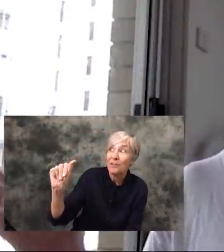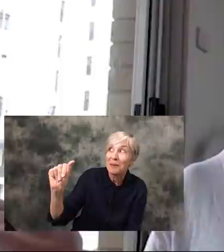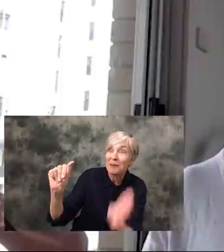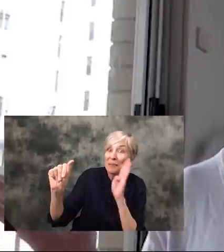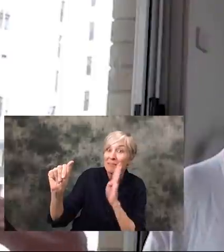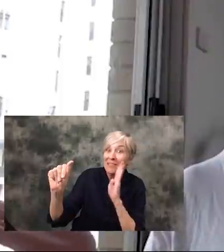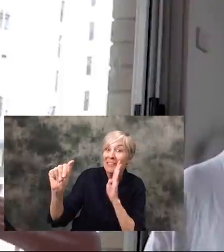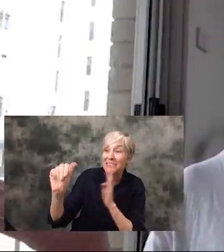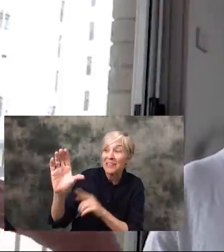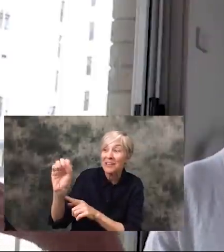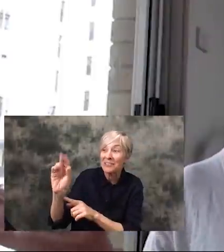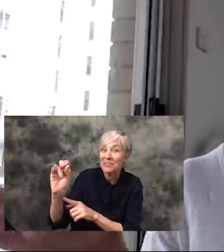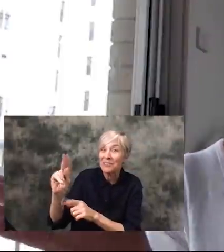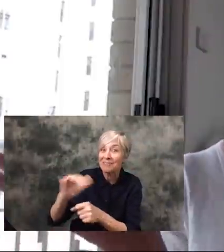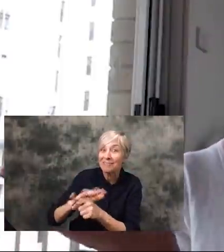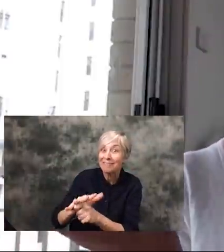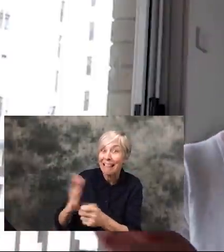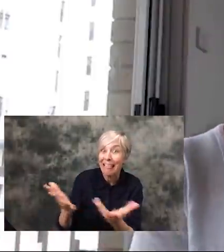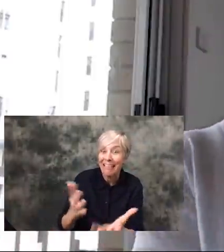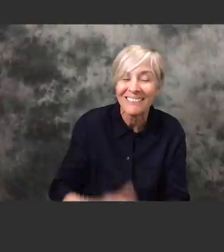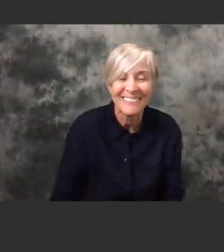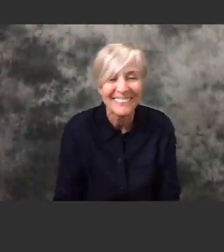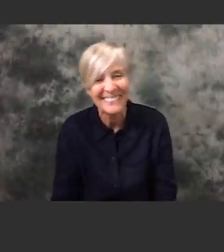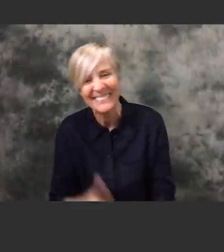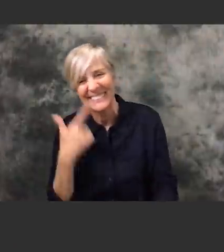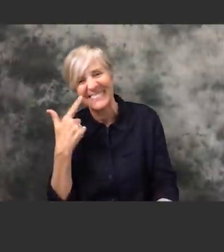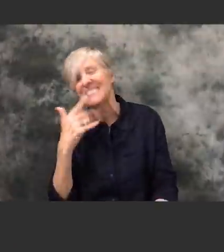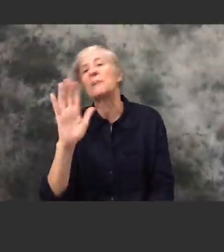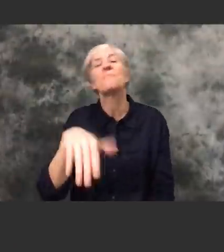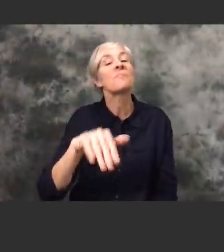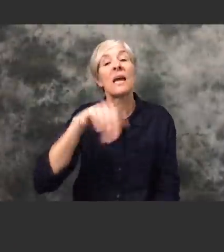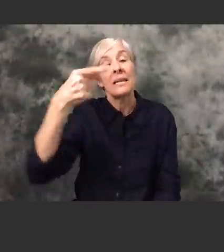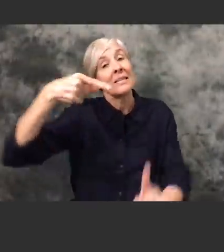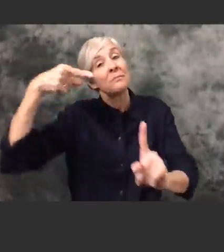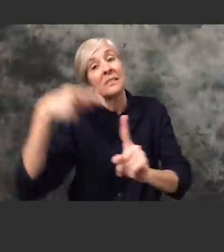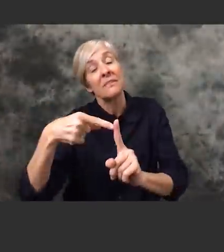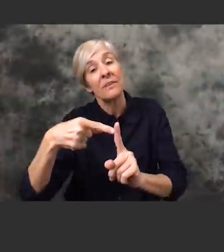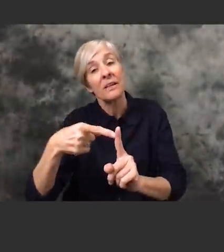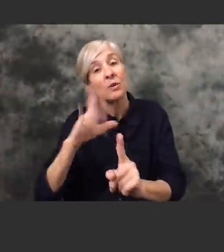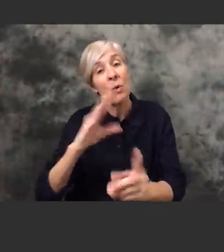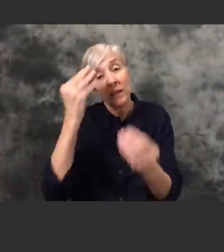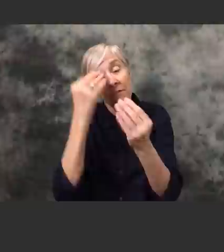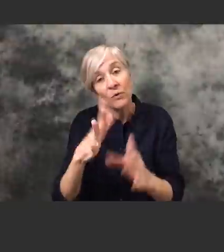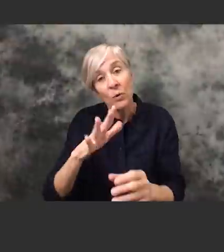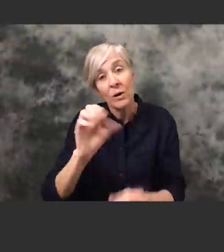That's all I can think of. Is there anything specific that you would like to tell people in Sydney